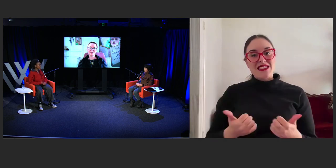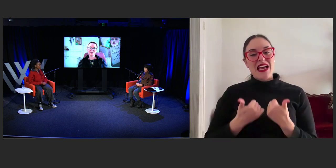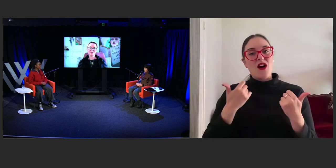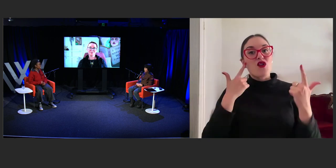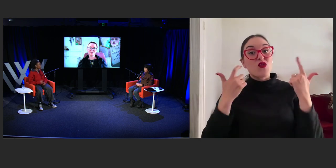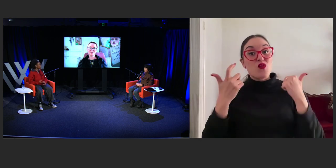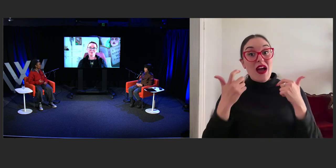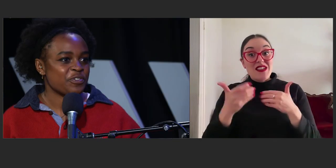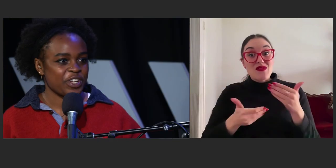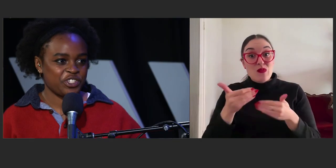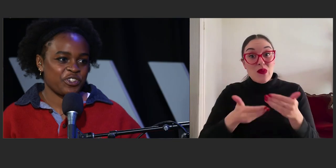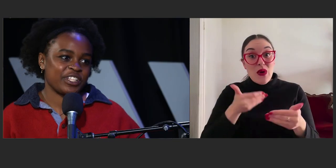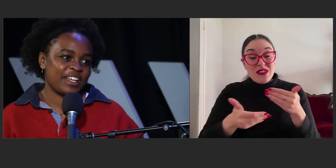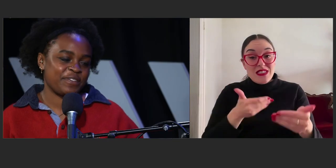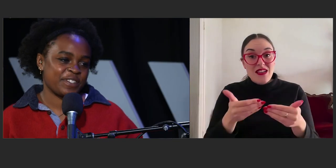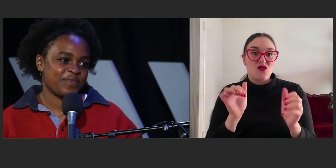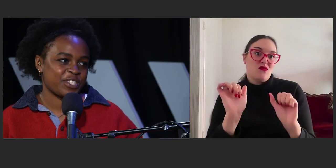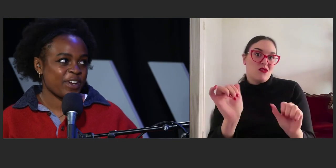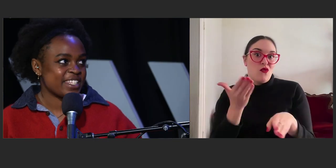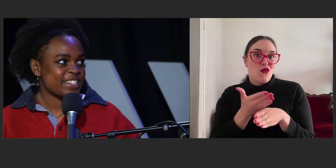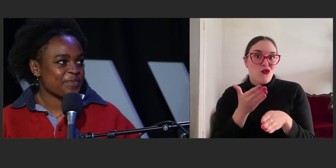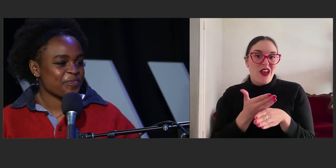and how it's kind of enriched your lives as writers.